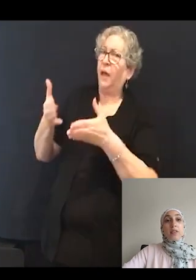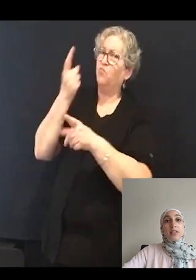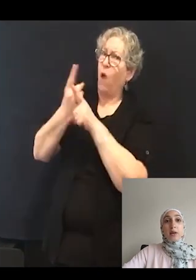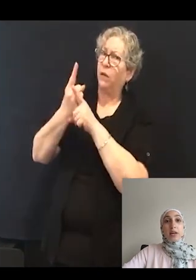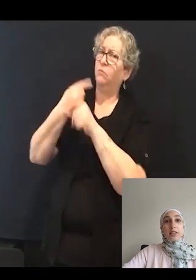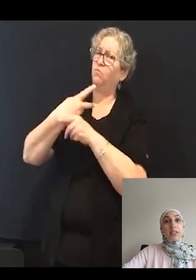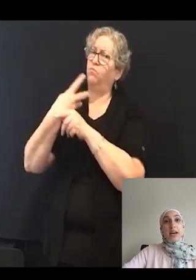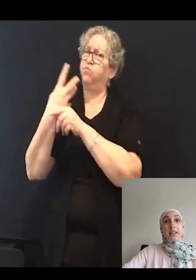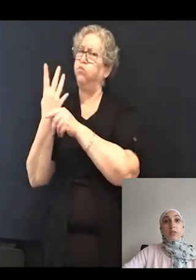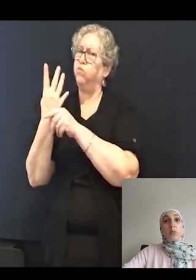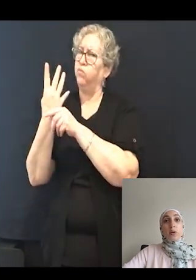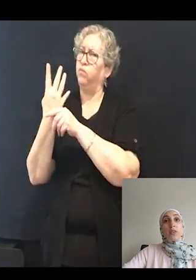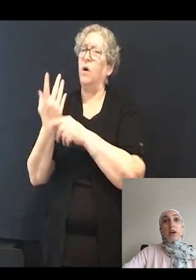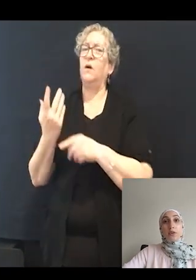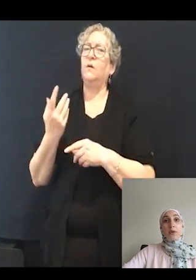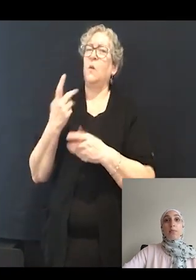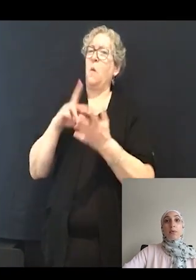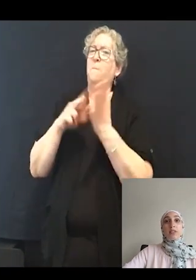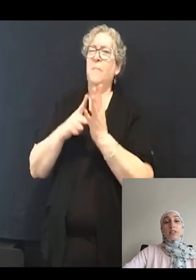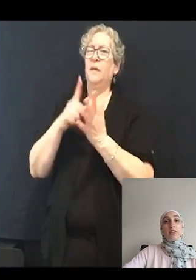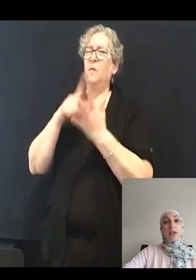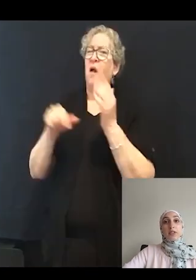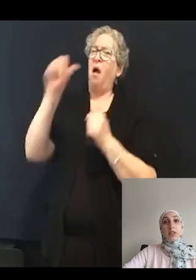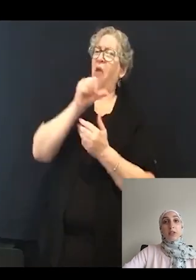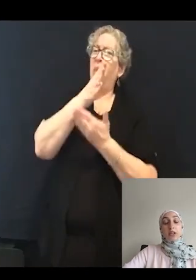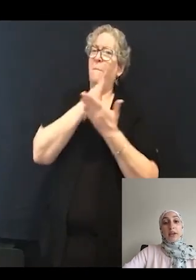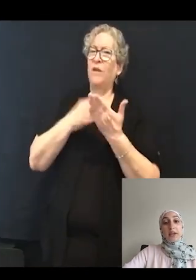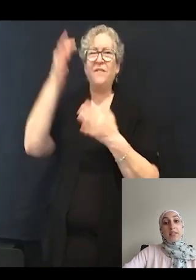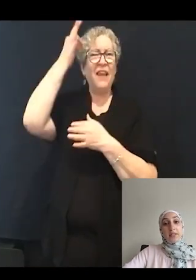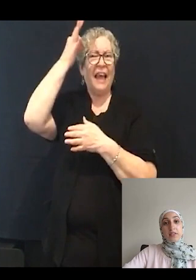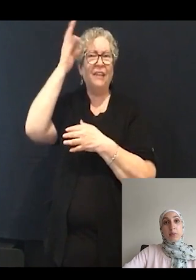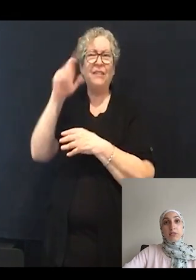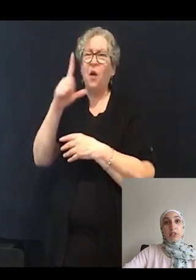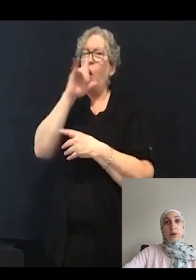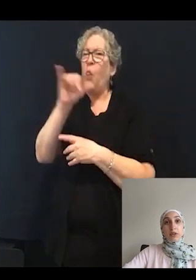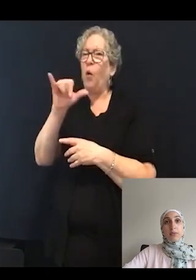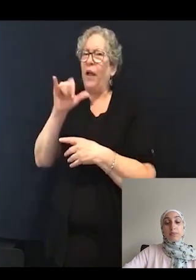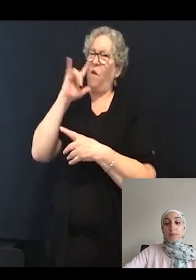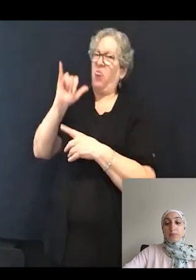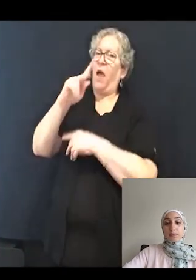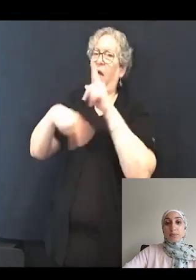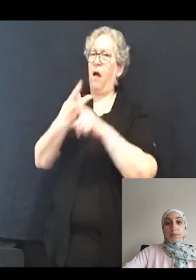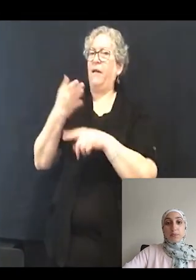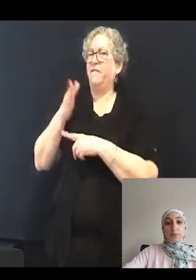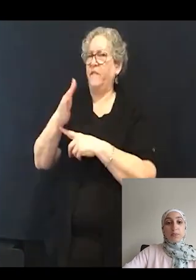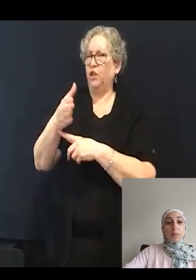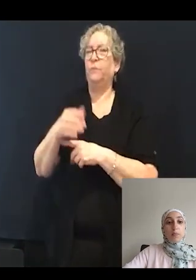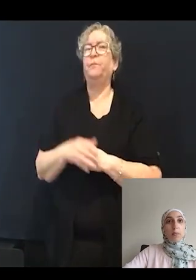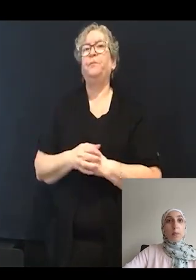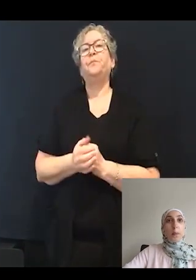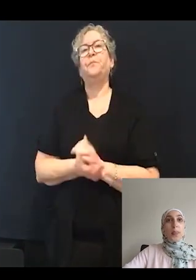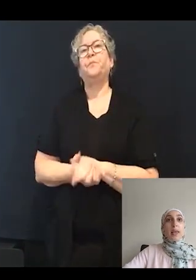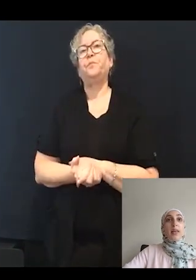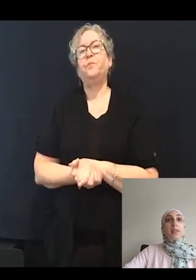This now led us to ask what the other components of the hair cell look like in the zebrafish model.